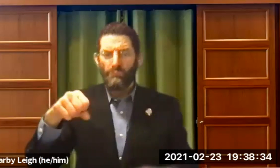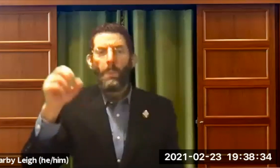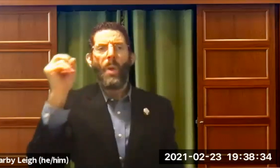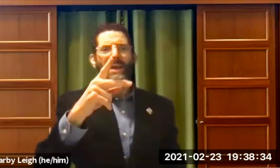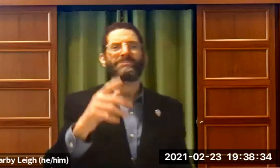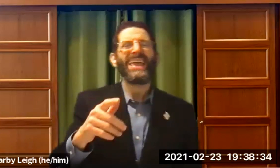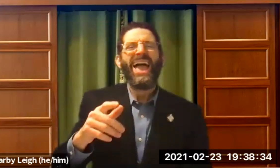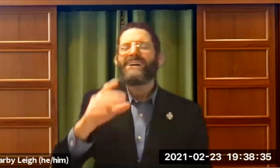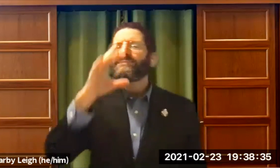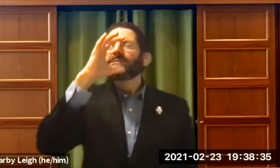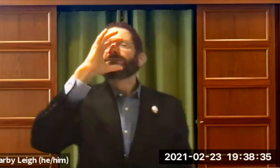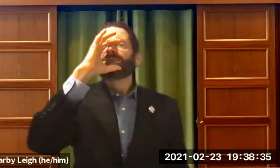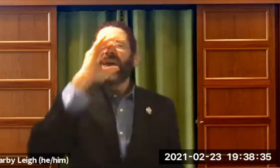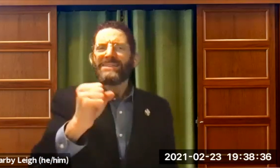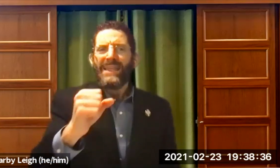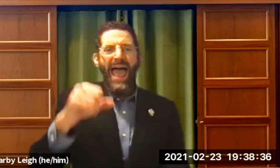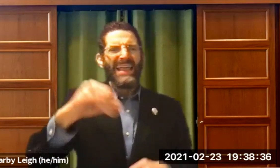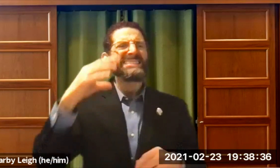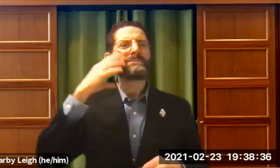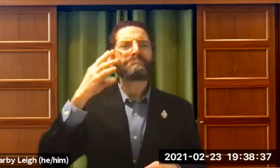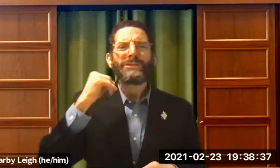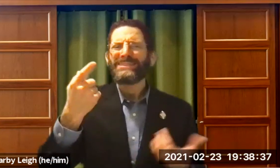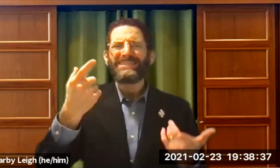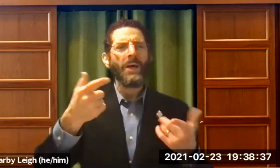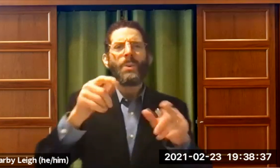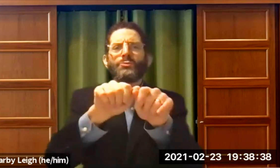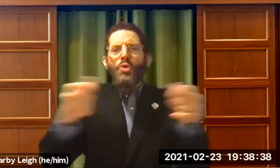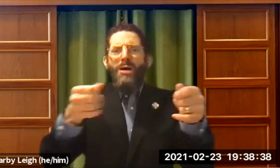You're familiar with that story? Okay. So, it was very fascinating, that